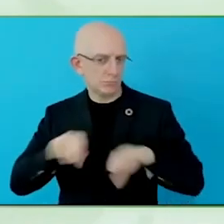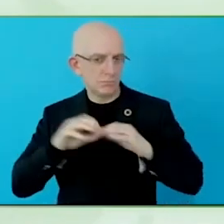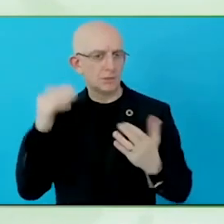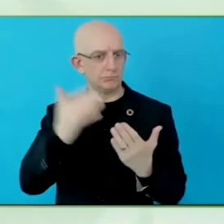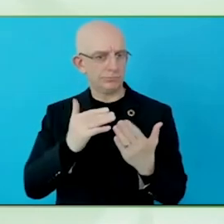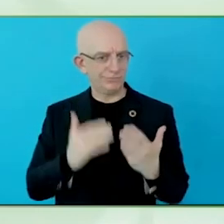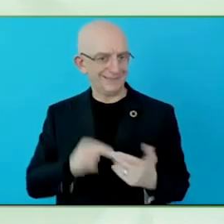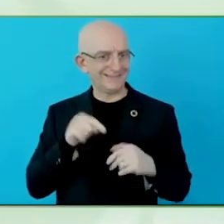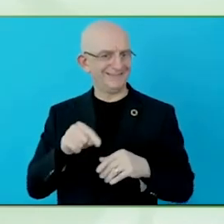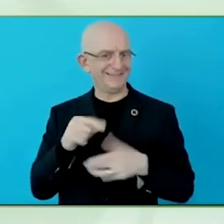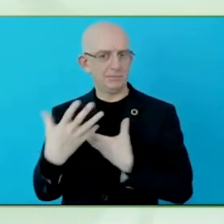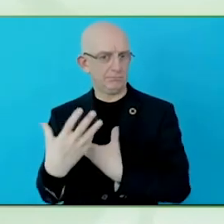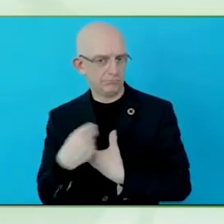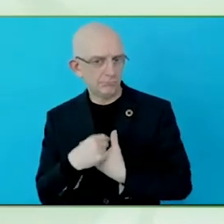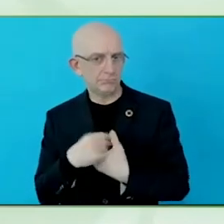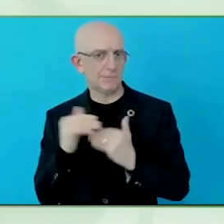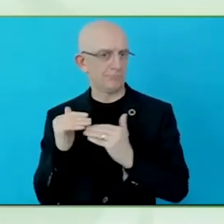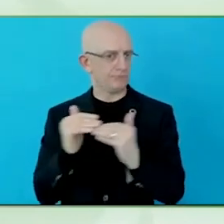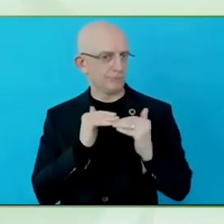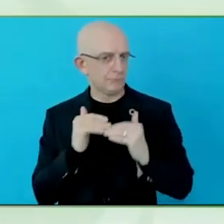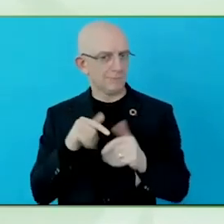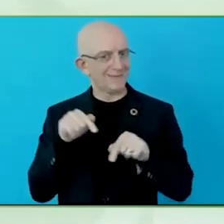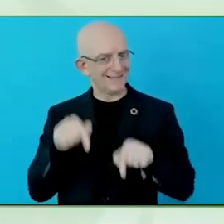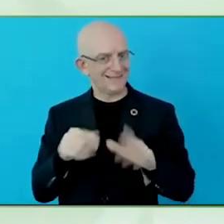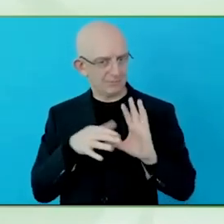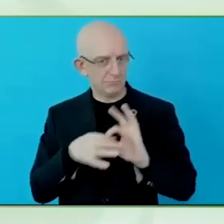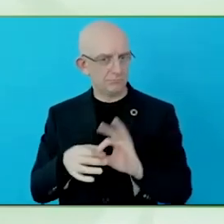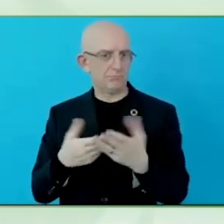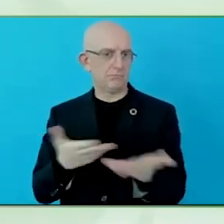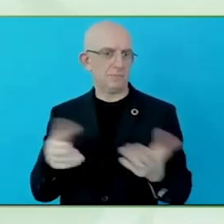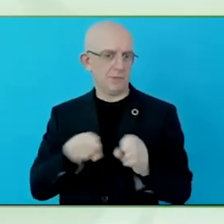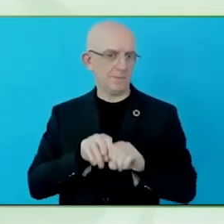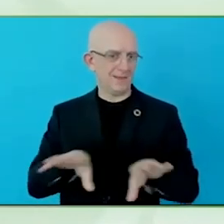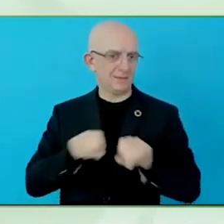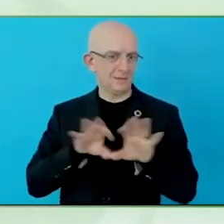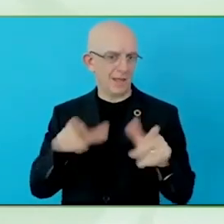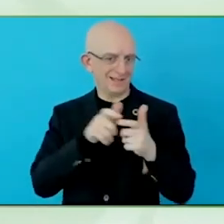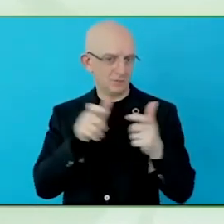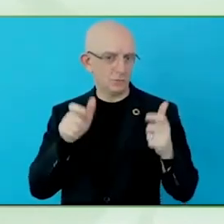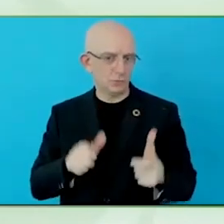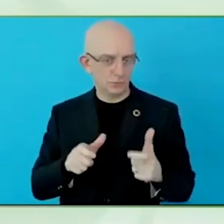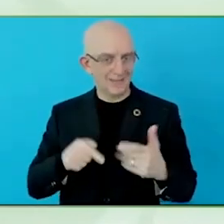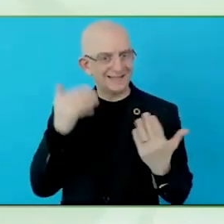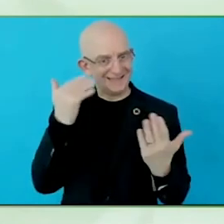the issues presented to the society? what frames are used? and what are